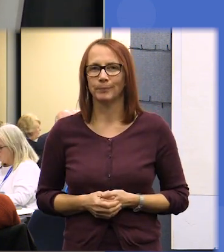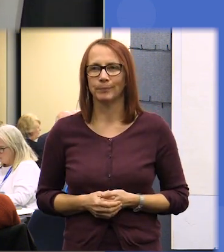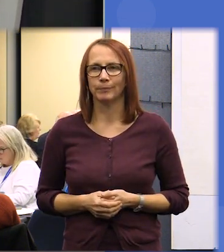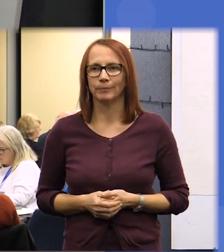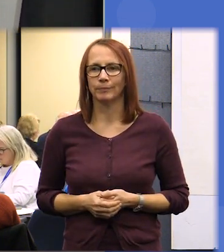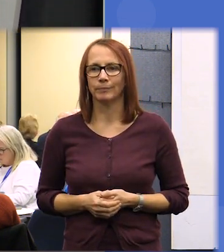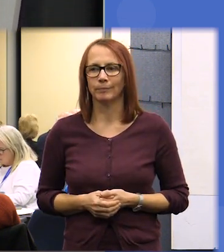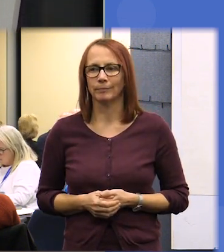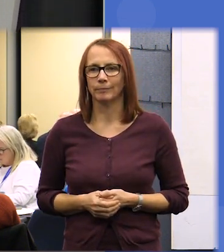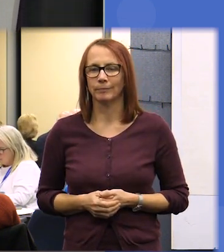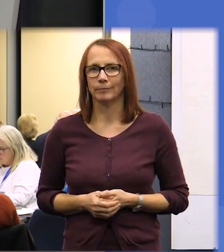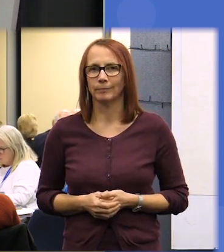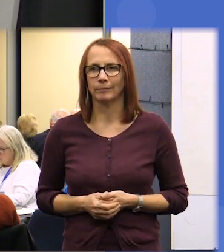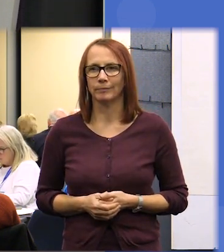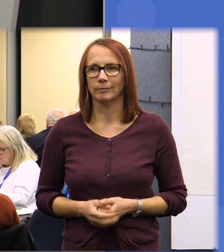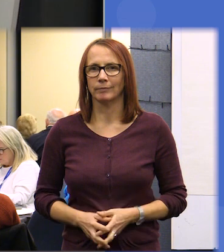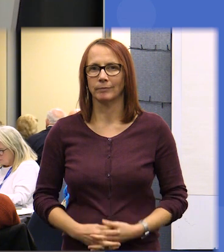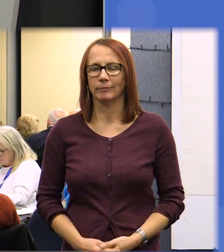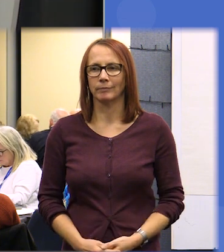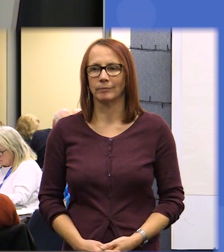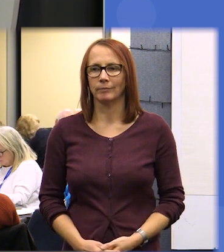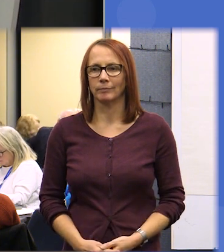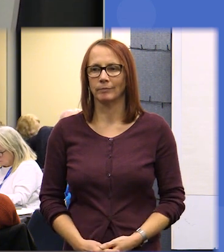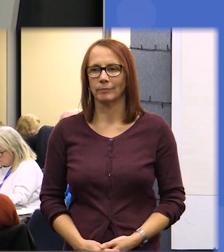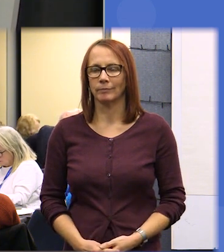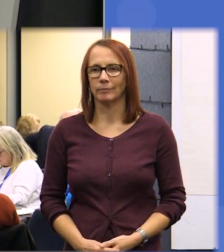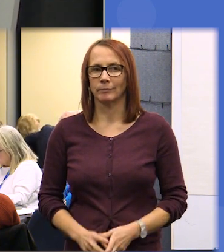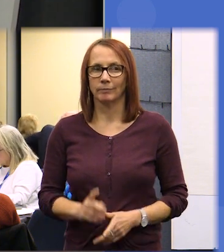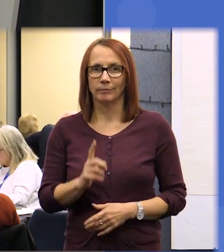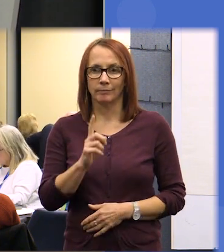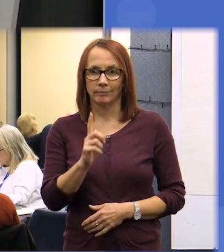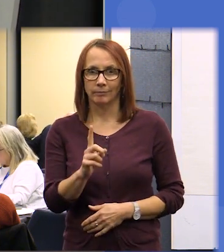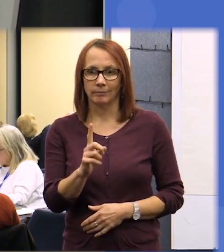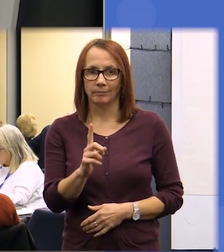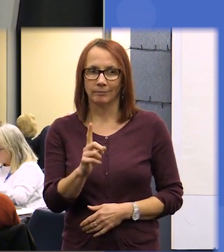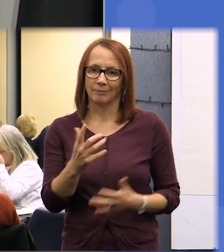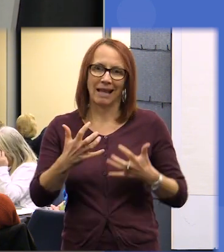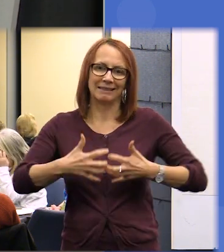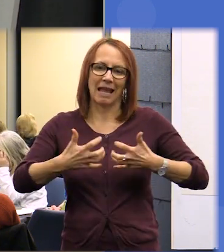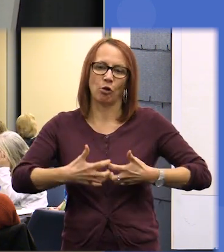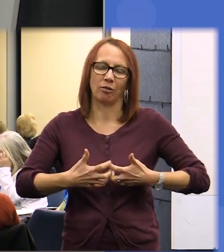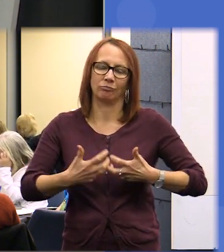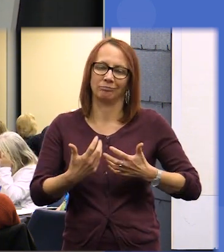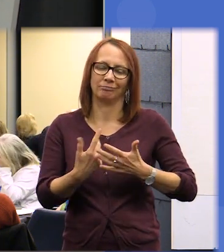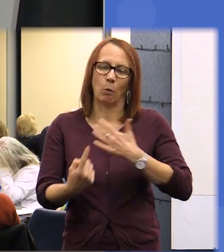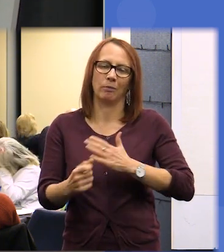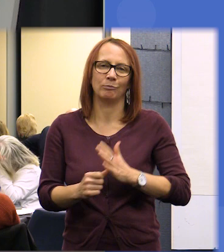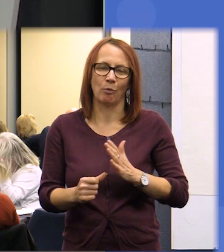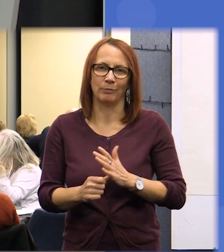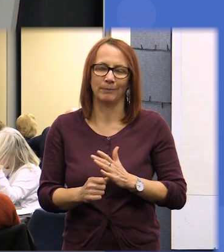gone dogged only by technological issues so hopefully in a moment you'll be able